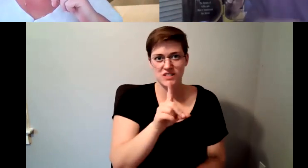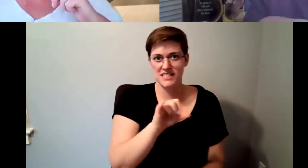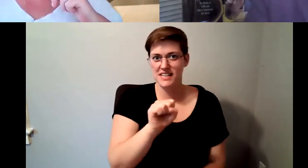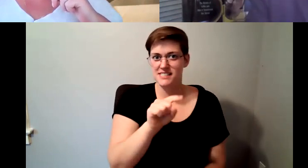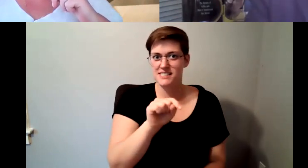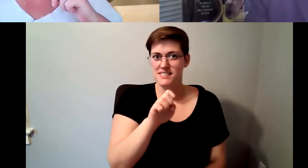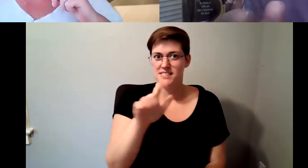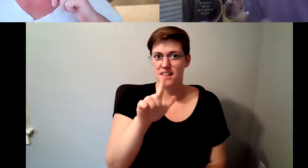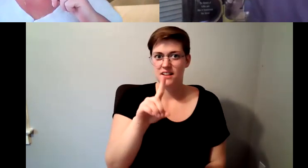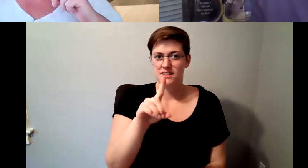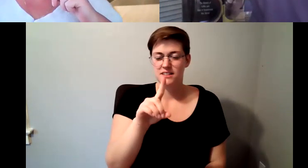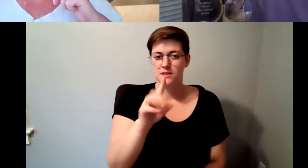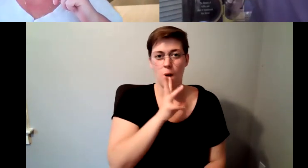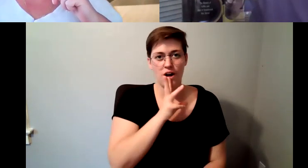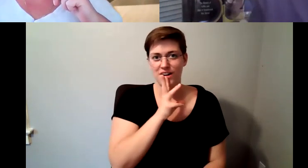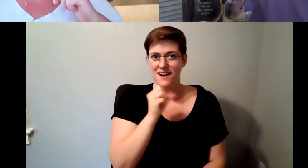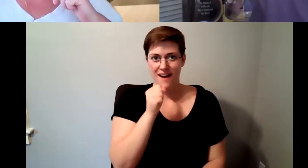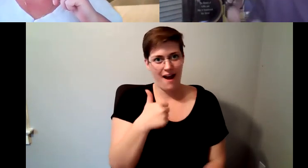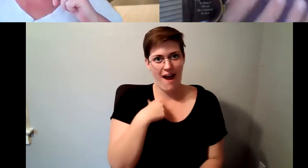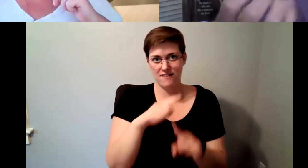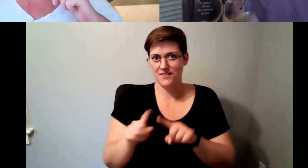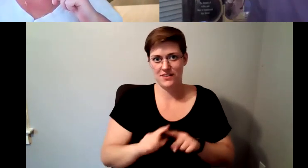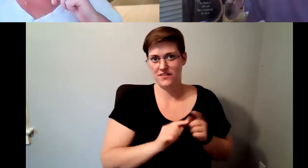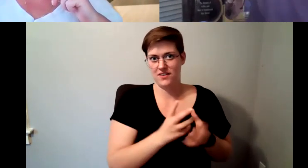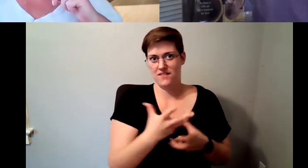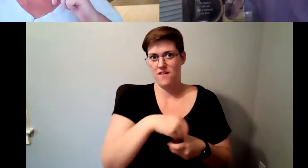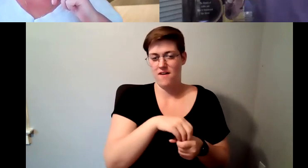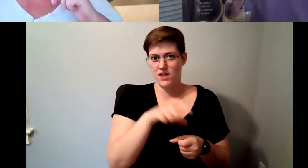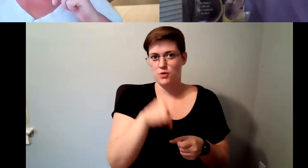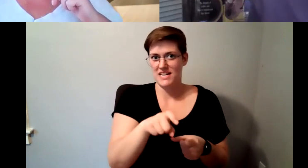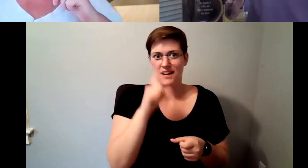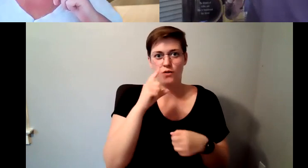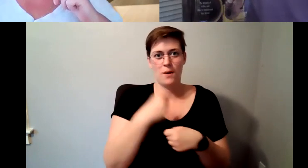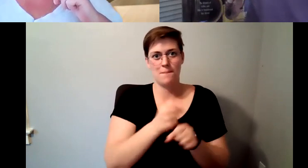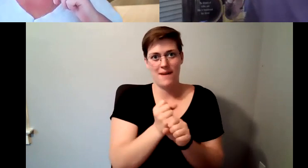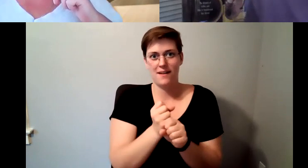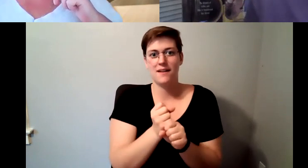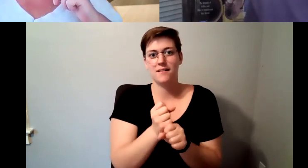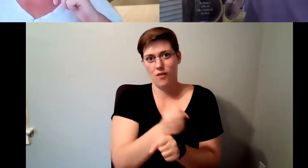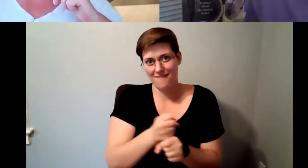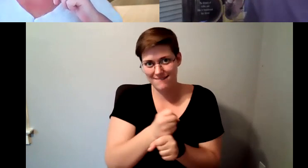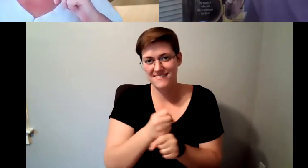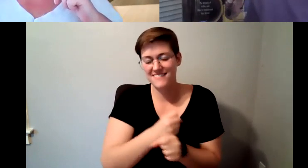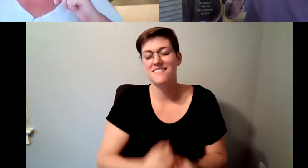doesn't have the things in it that you need to make coffee. yeah. D. Major Cohen: And you.